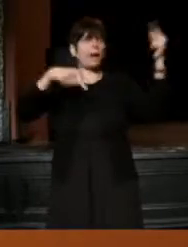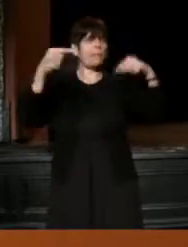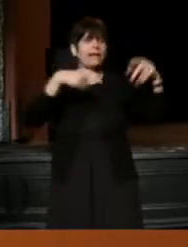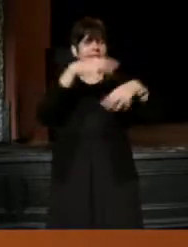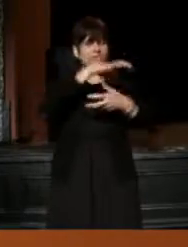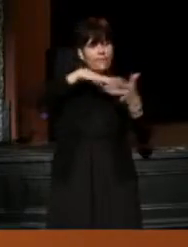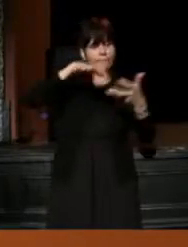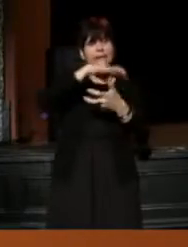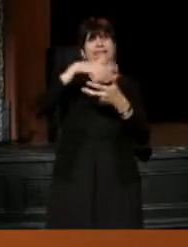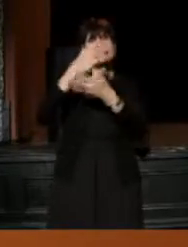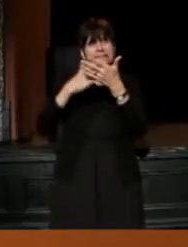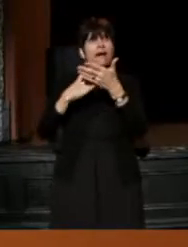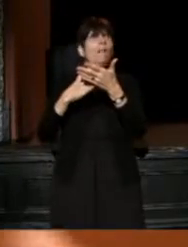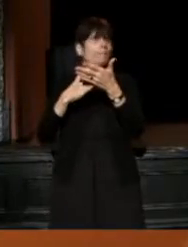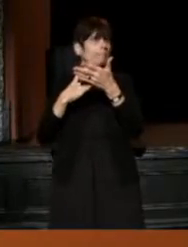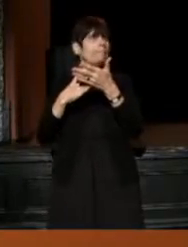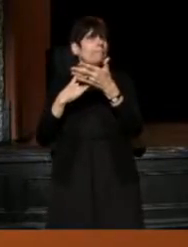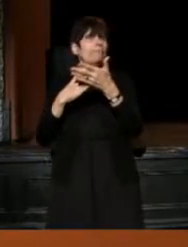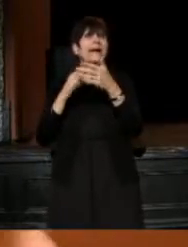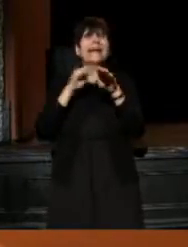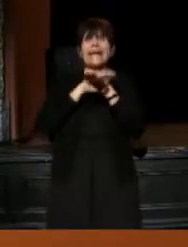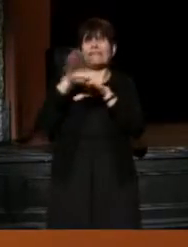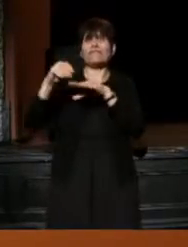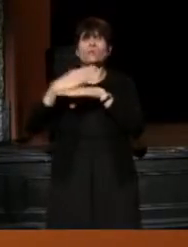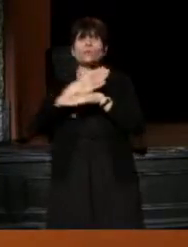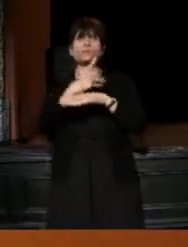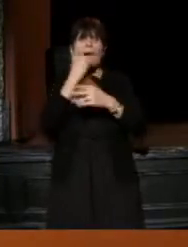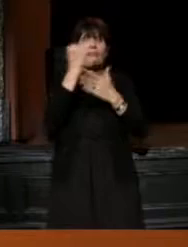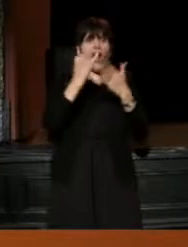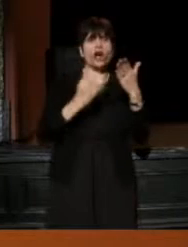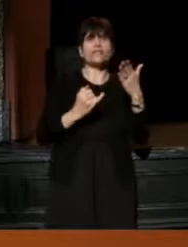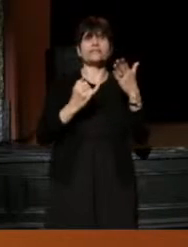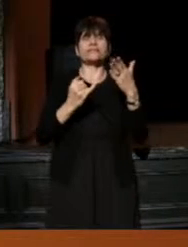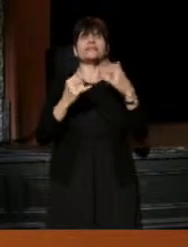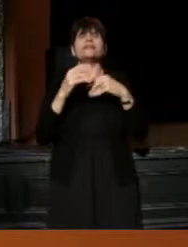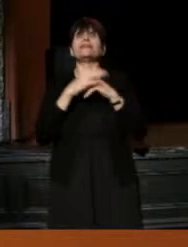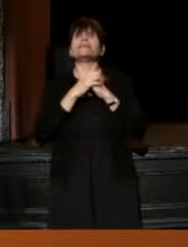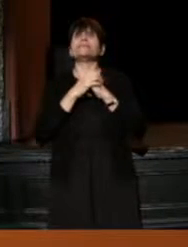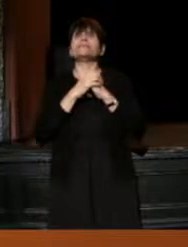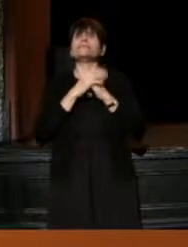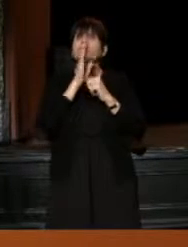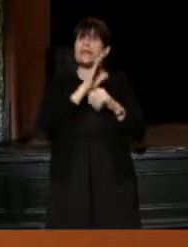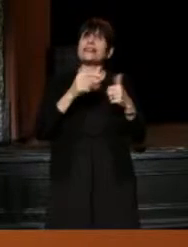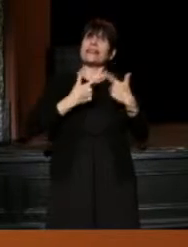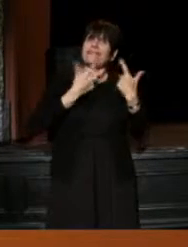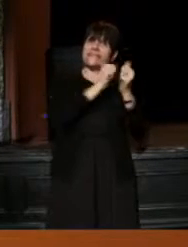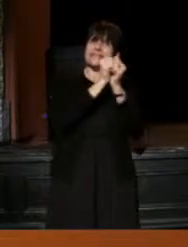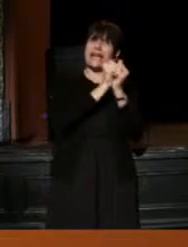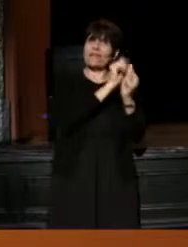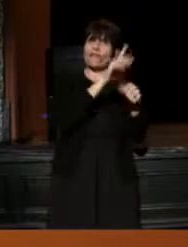and there is a mix in some productions. Influence by the RSC and ACT living together at that time.